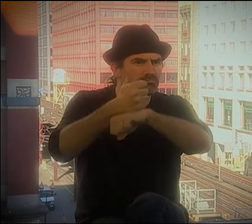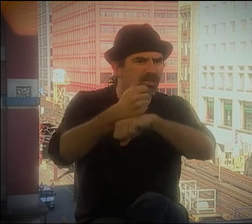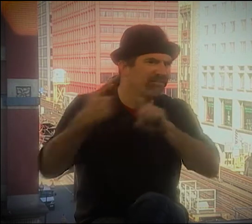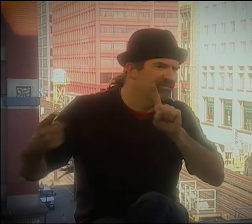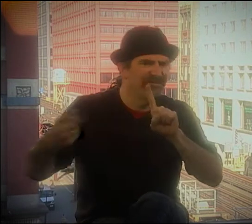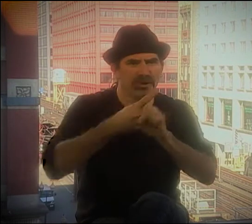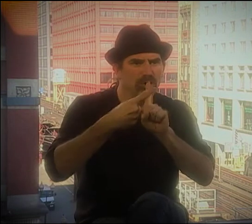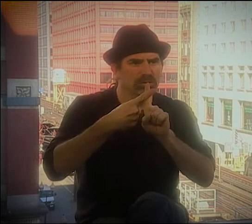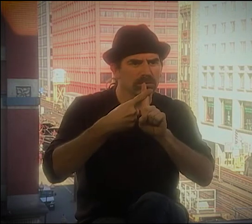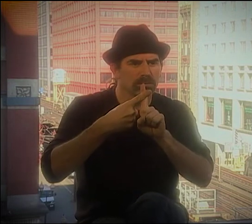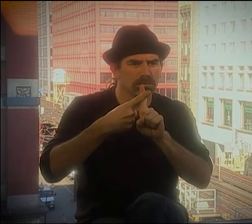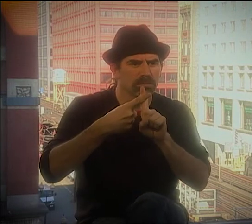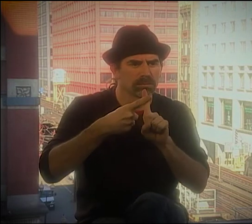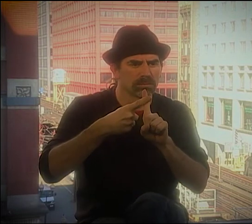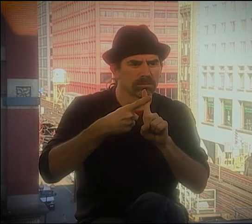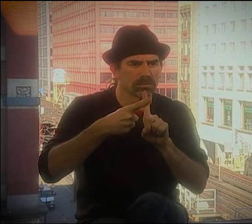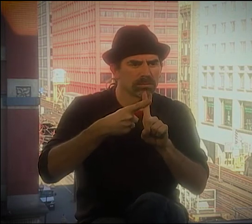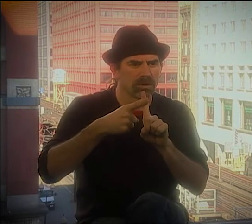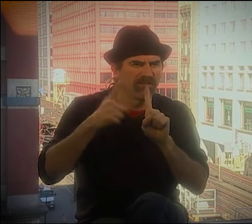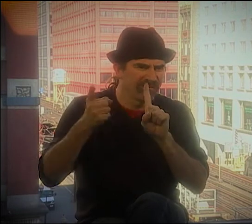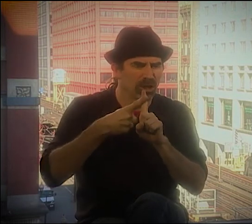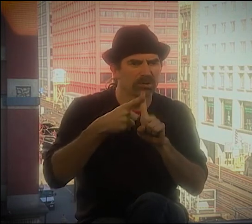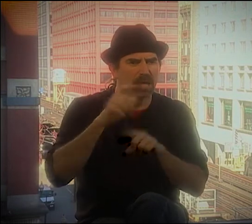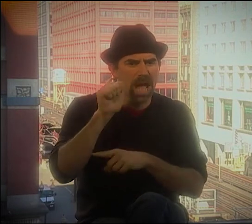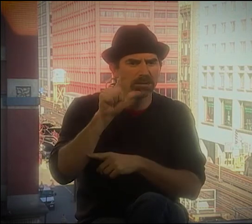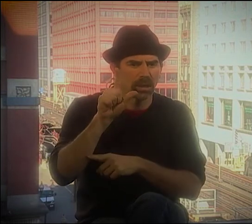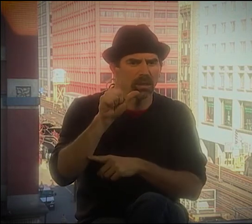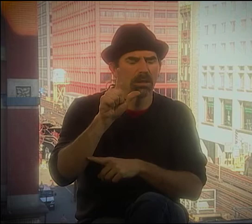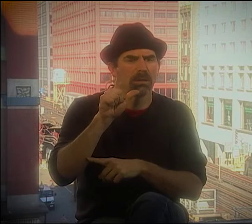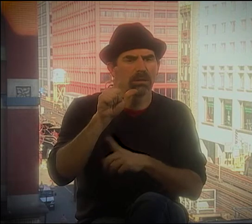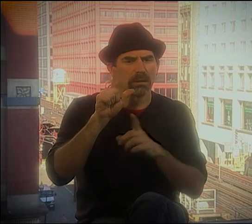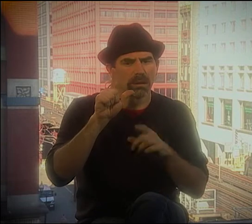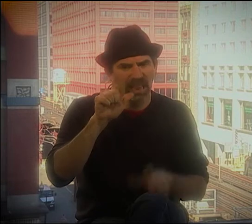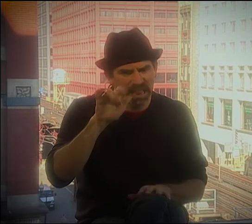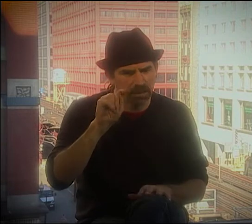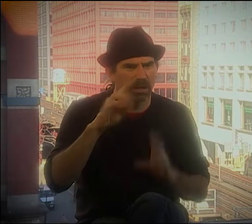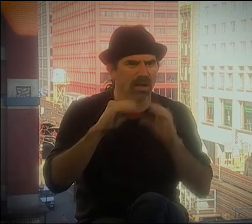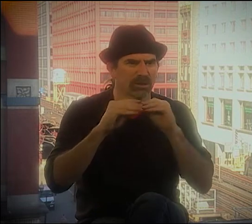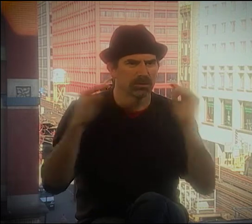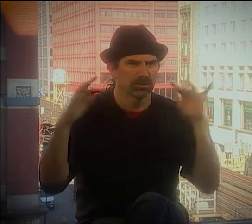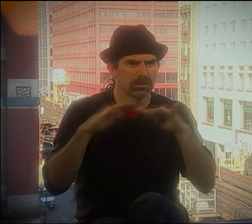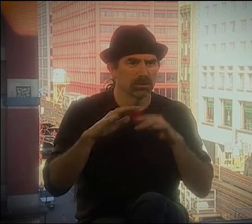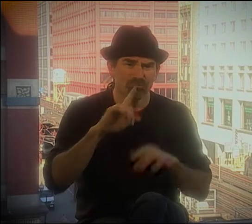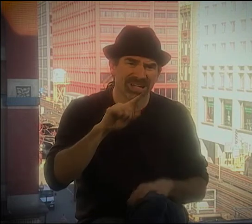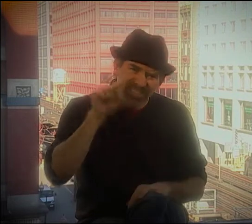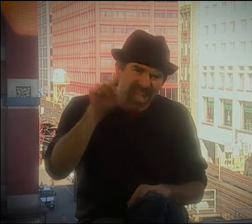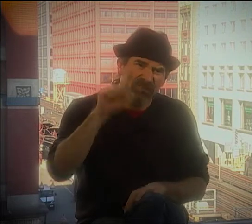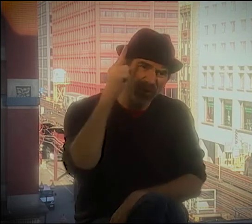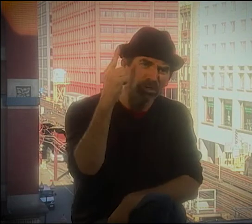JIM HAD GOTTEN SOME MONEY TO ESTABLISH THE VERY FIRST ASL